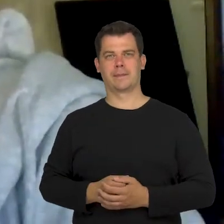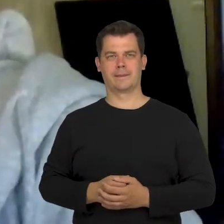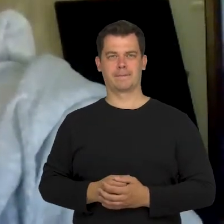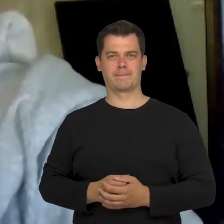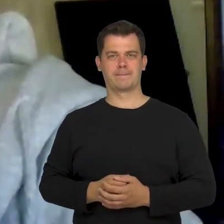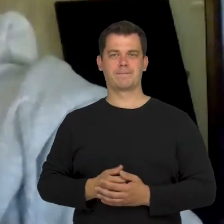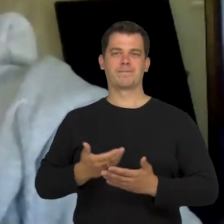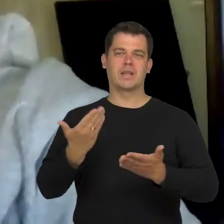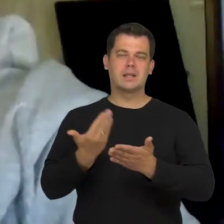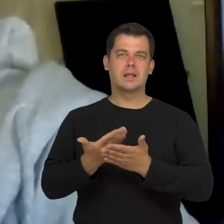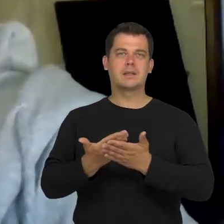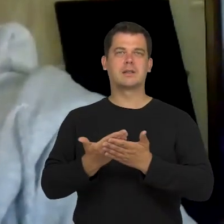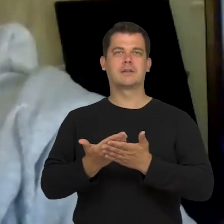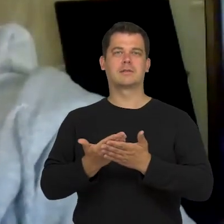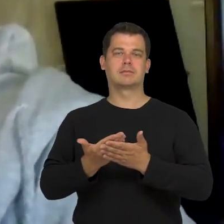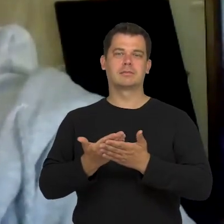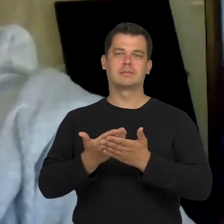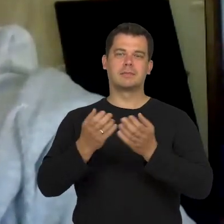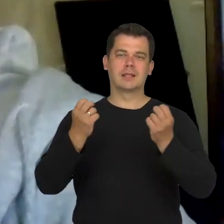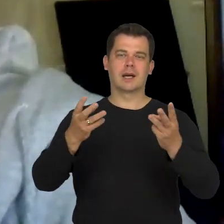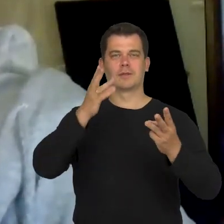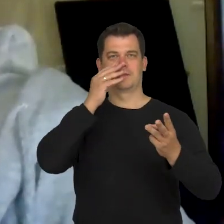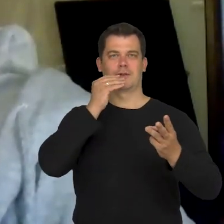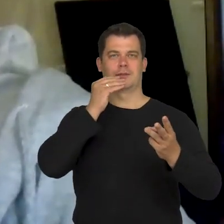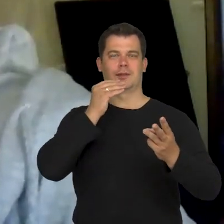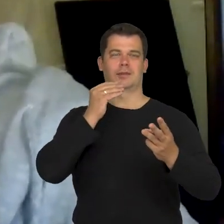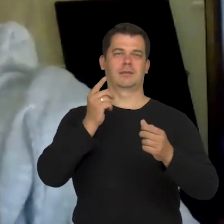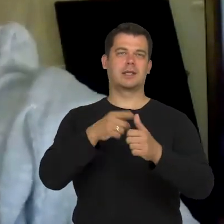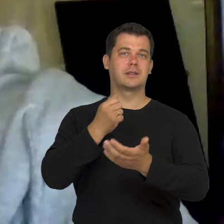This is how it is. A good reflection on one hand